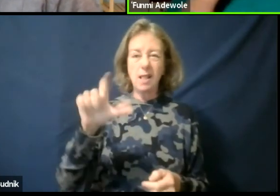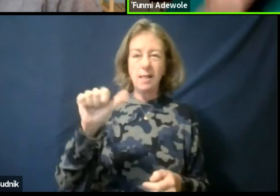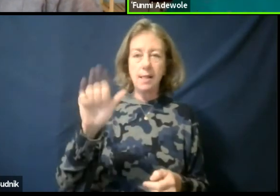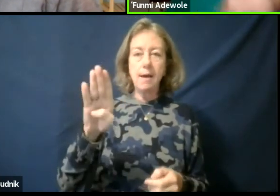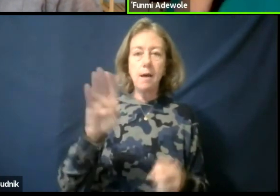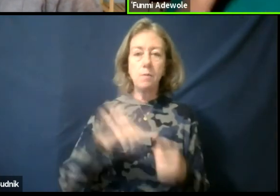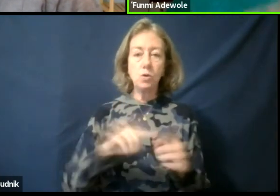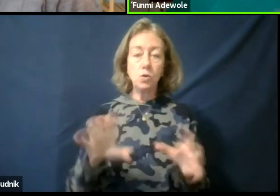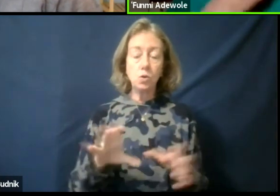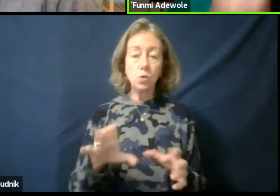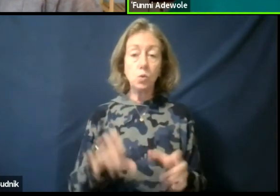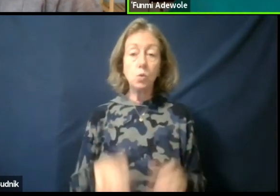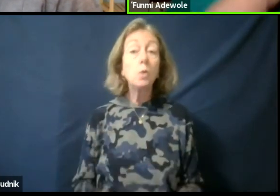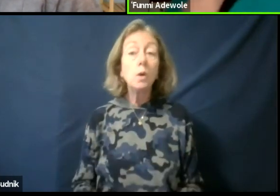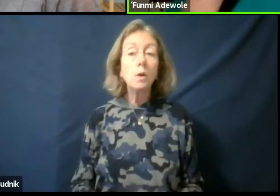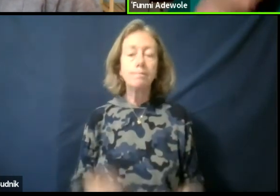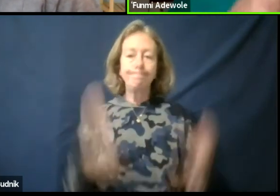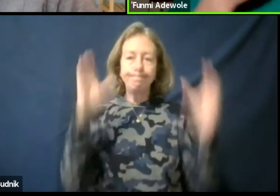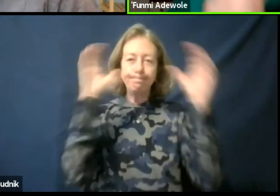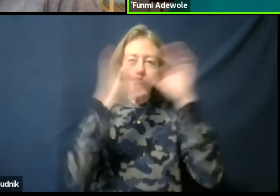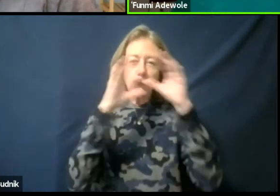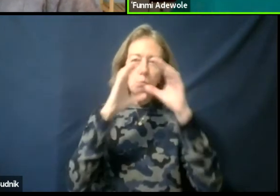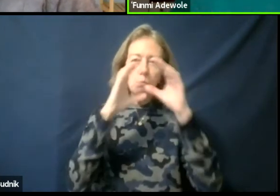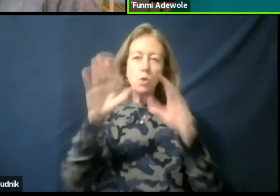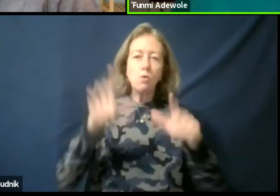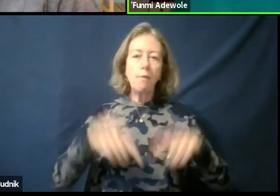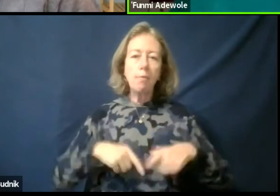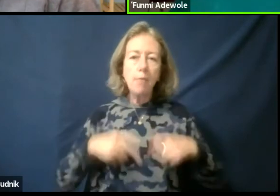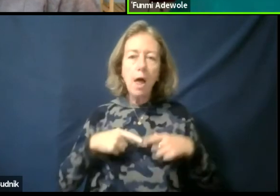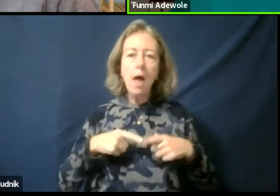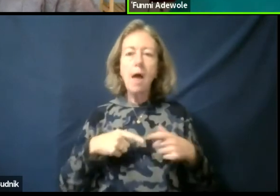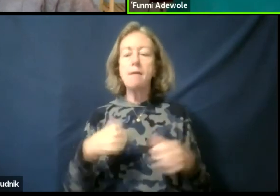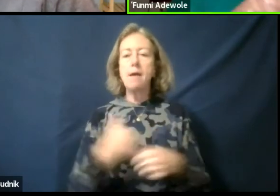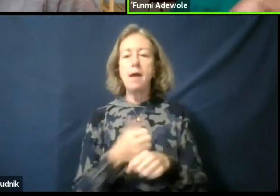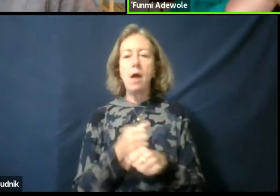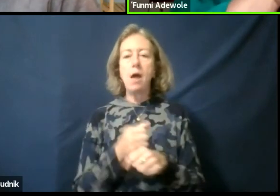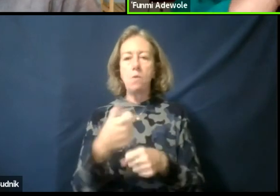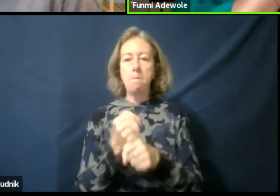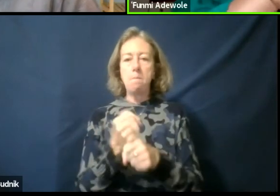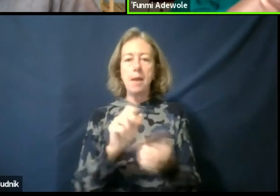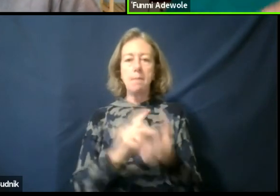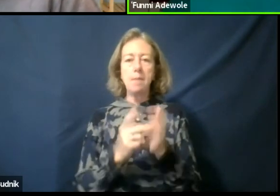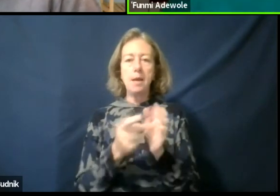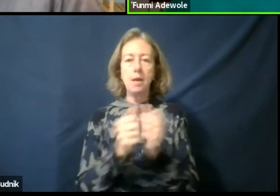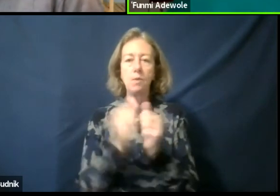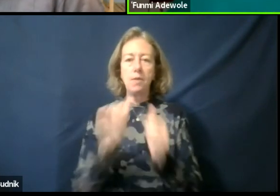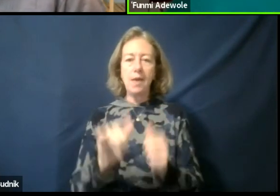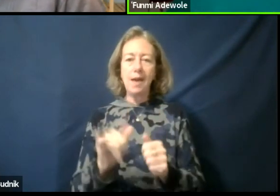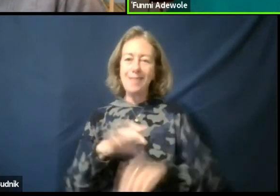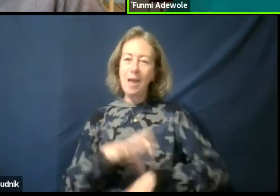is explore their own lives and how they make meaning with it. Is there a bracelet they like to wear everyday?